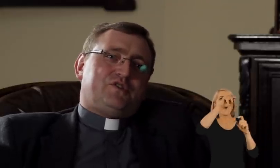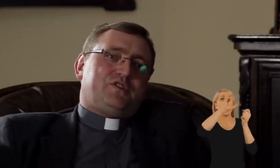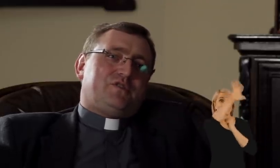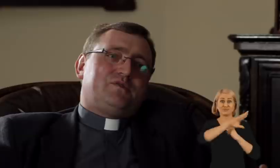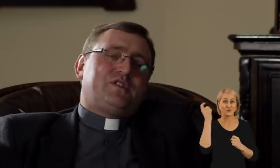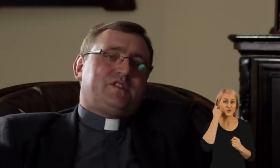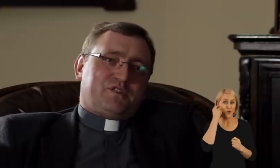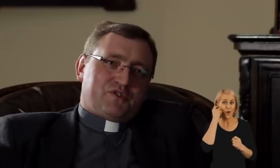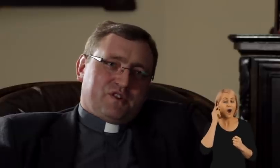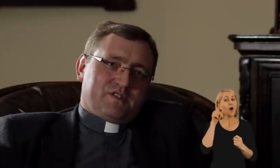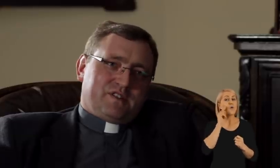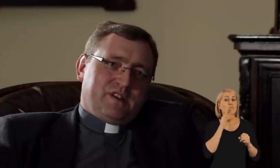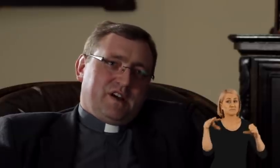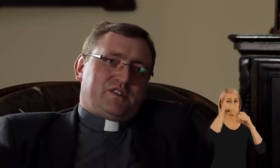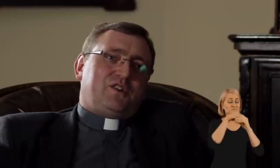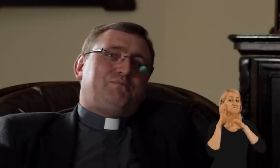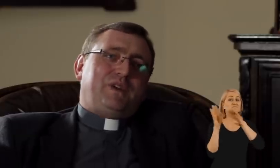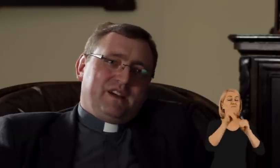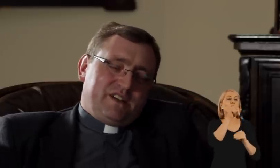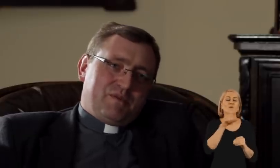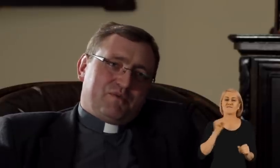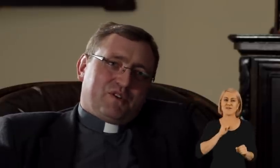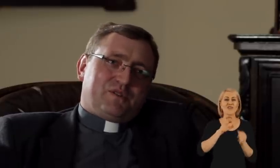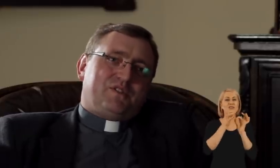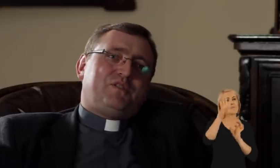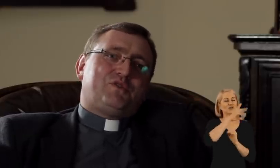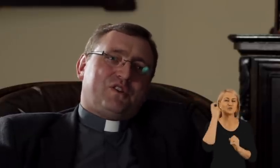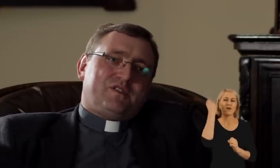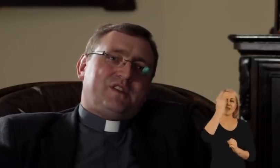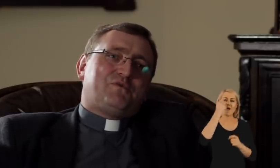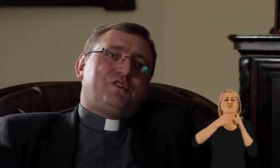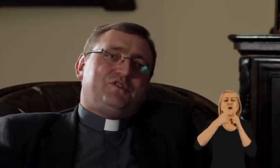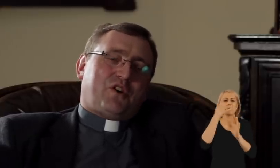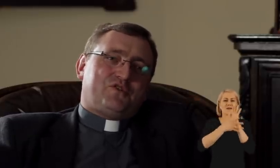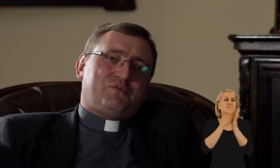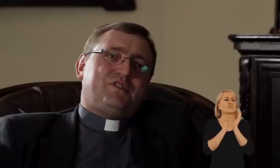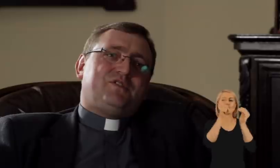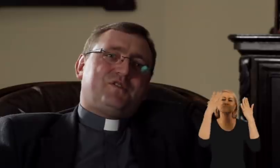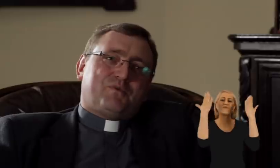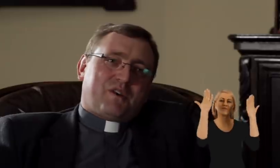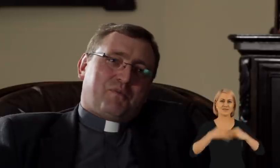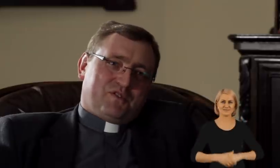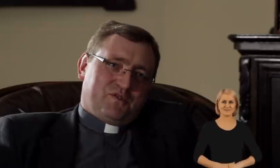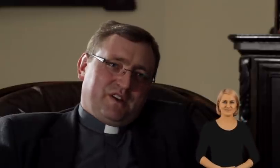in a hearing neighborhood it would be very nice if the neighbors found out at least how to greet them.